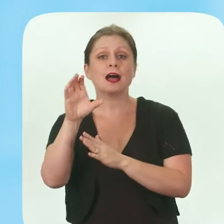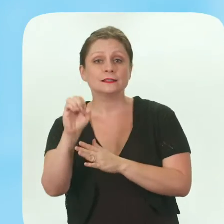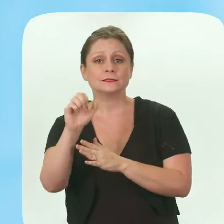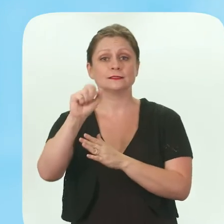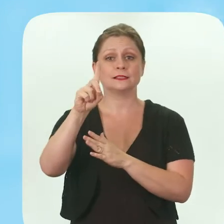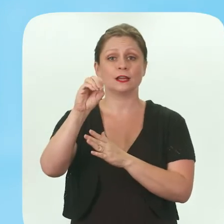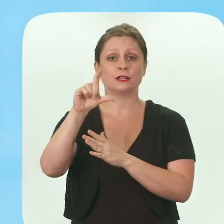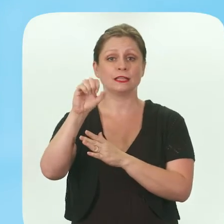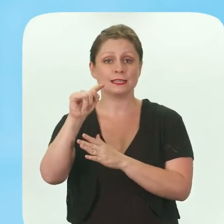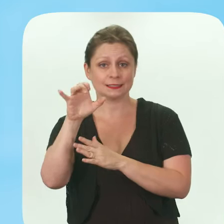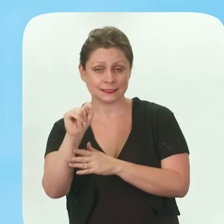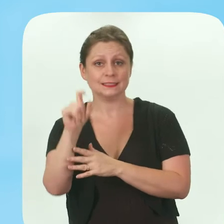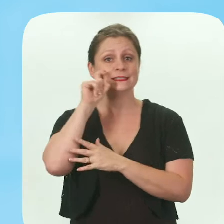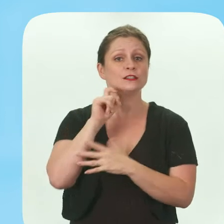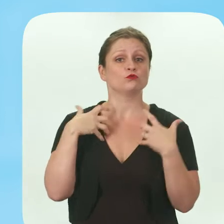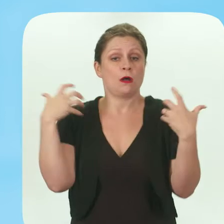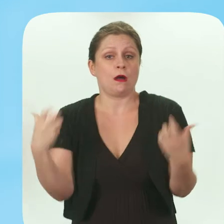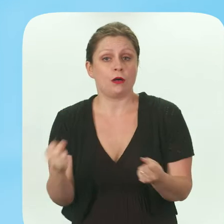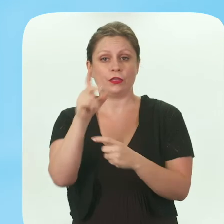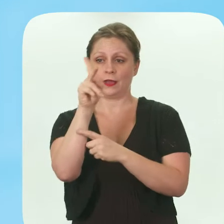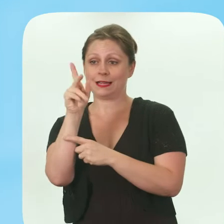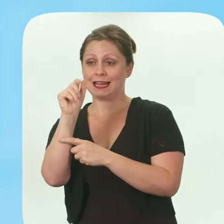for Adolescent Sexual Health. Katie Zinger, New Morning Foundation.